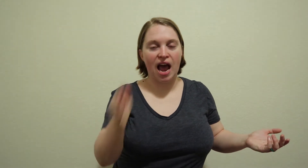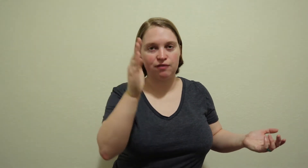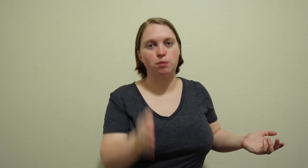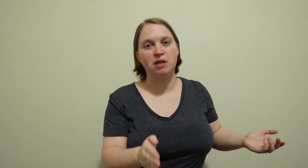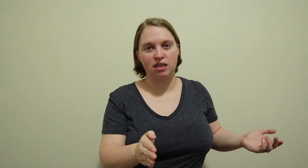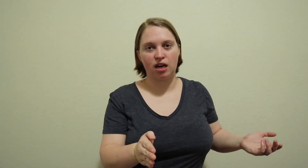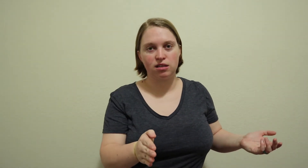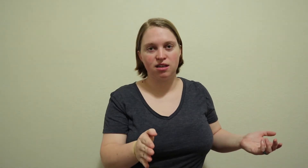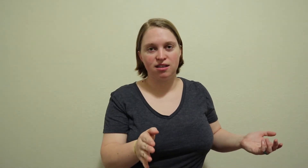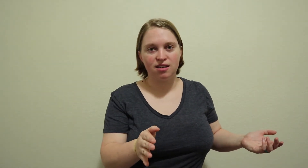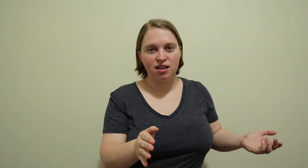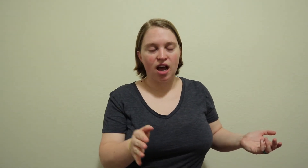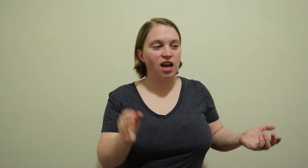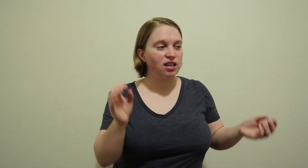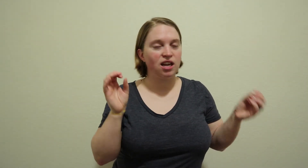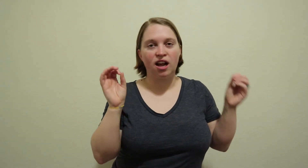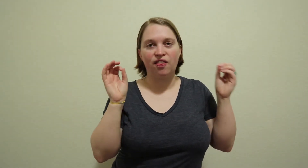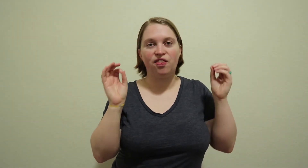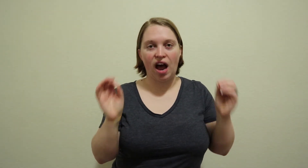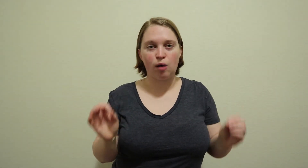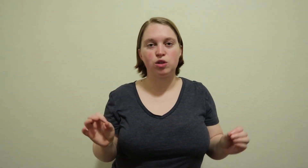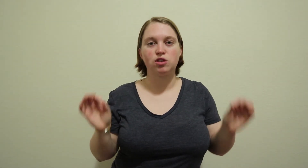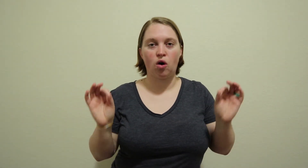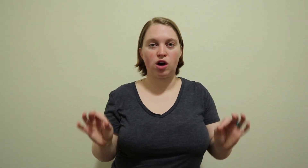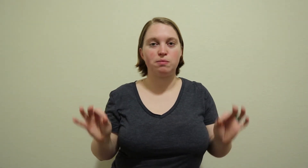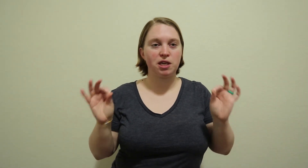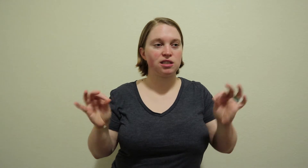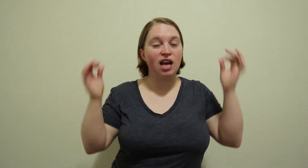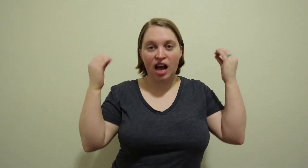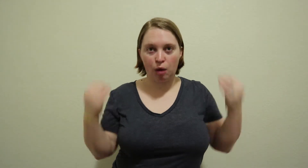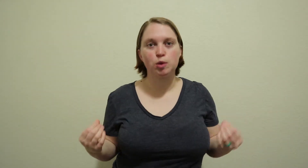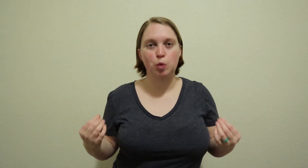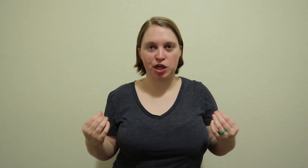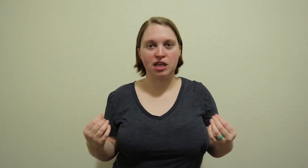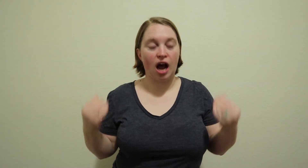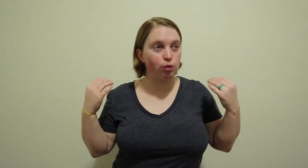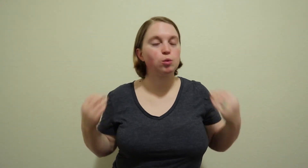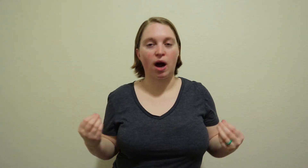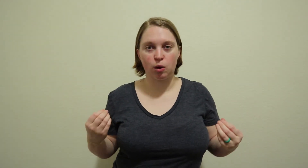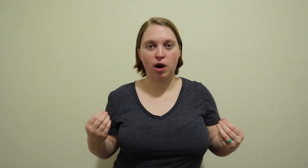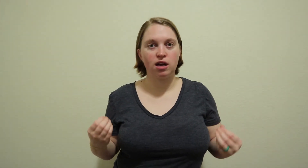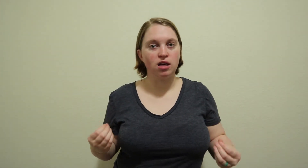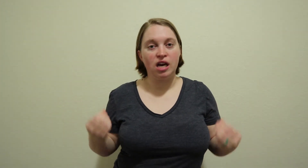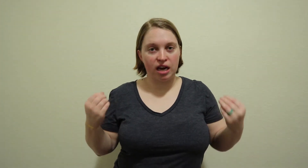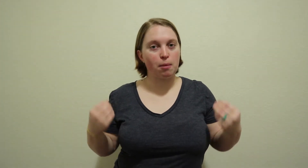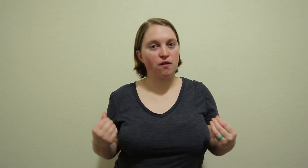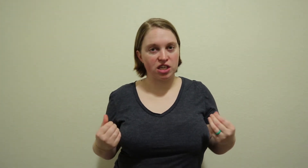midnight and that was hard because I was working, I was wide awake and I'm over here